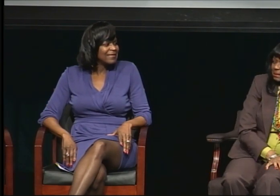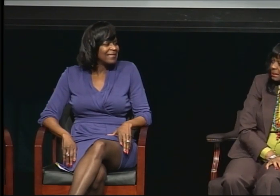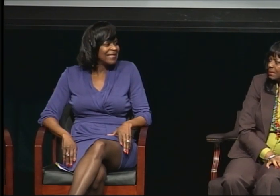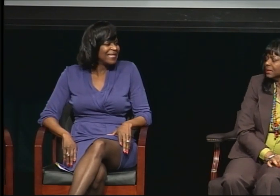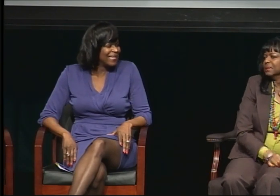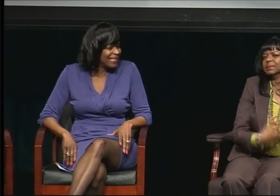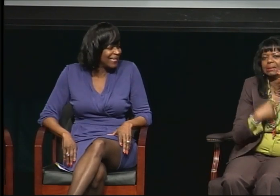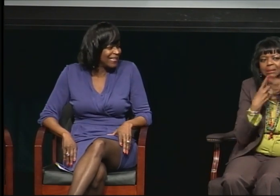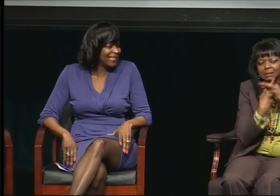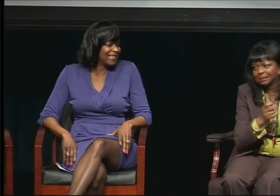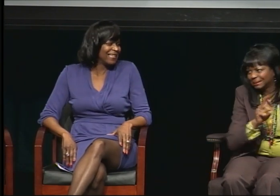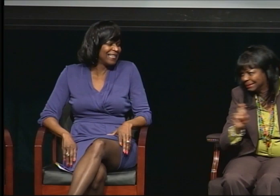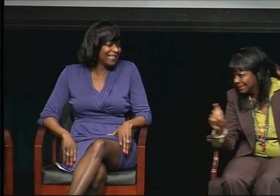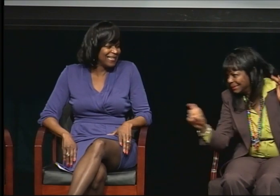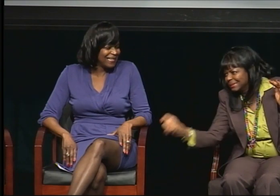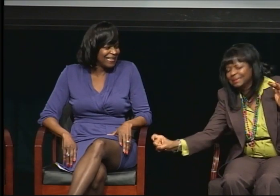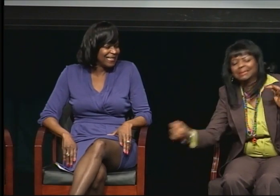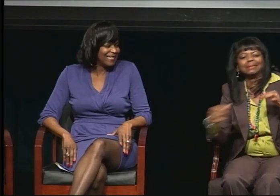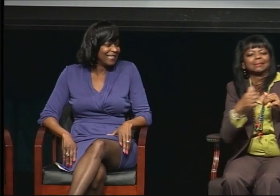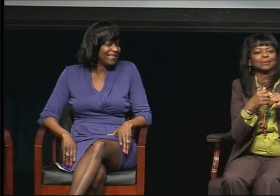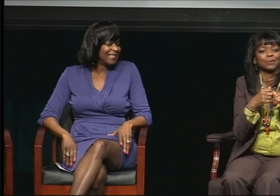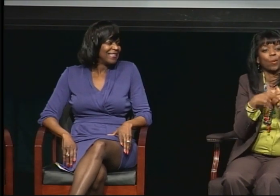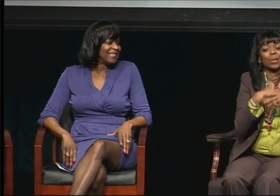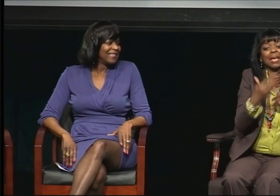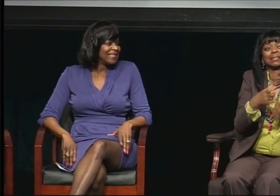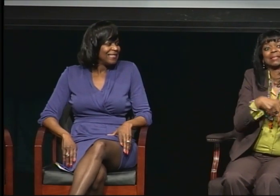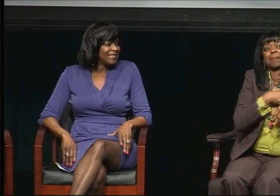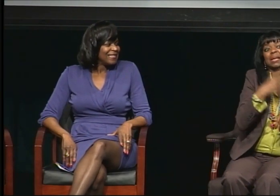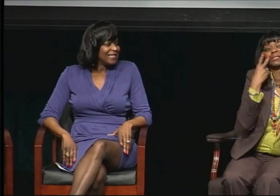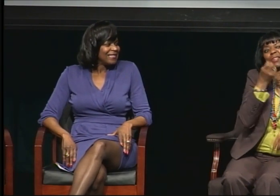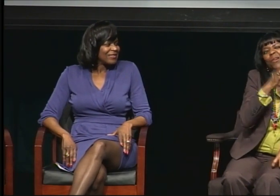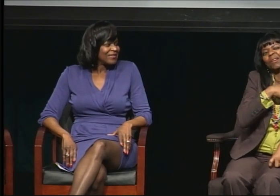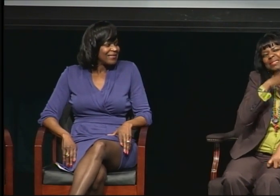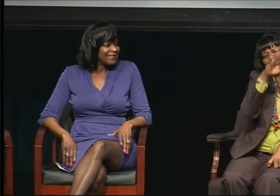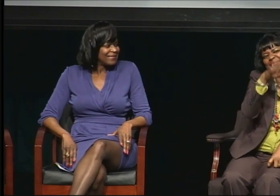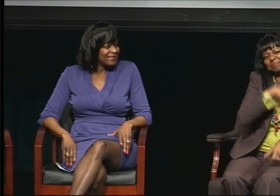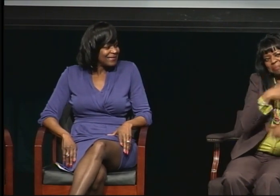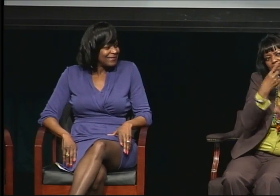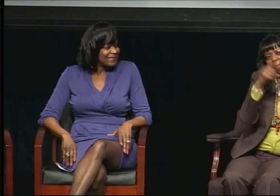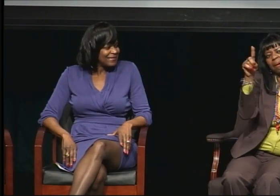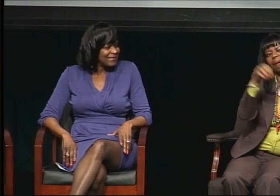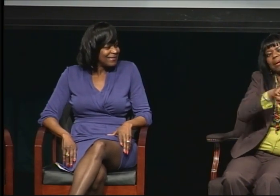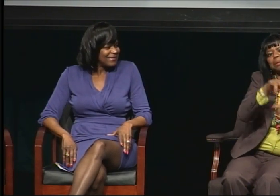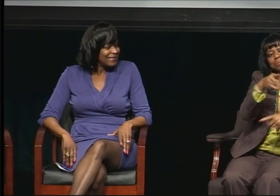I was in the PhD program. And I reminded her that she reminded me of that.